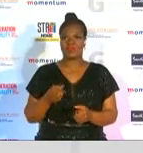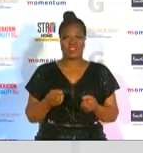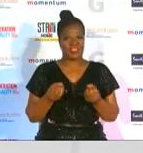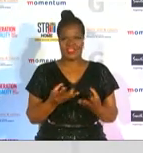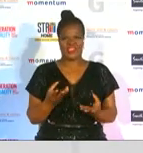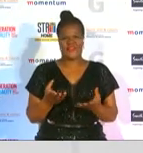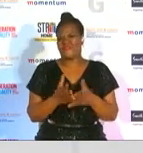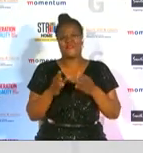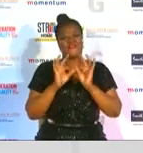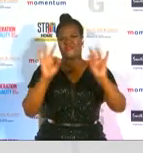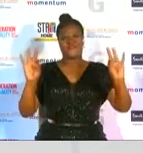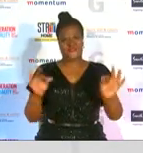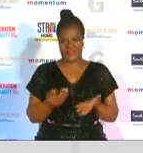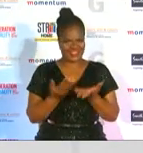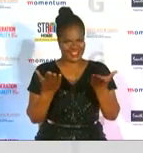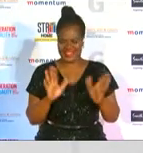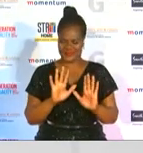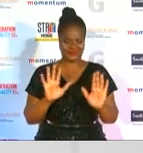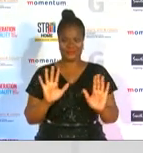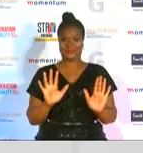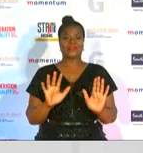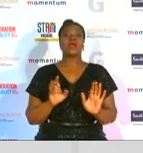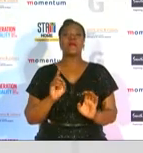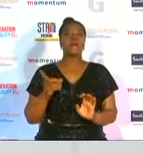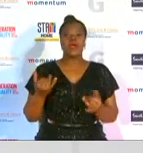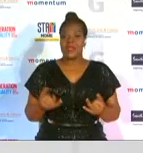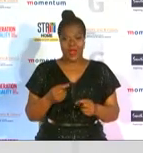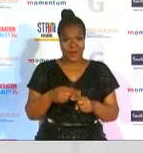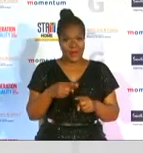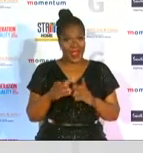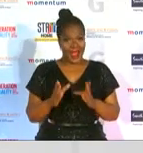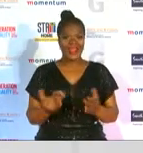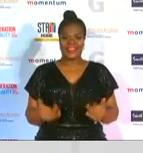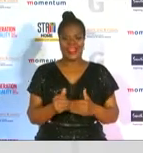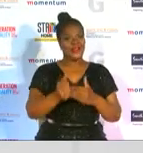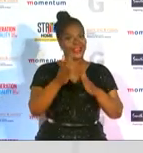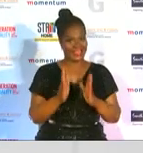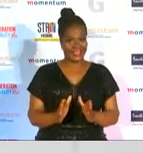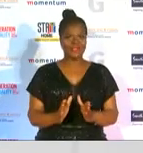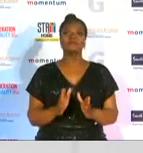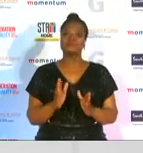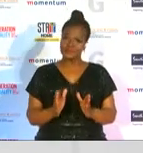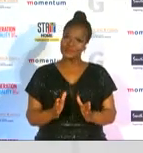set in the meantime athletes continue to lead the way and consistently put women's sport